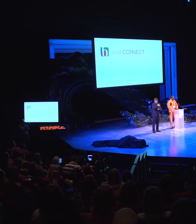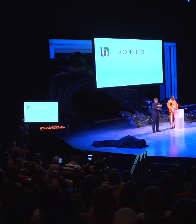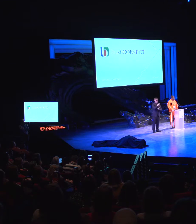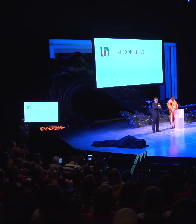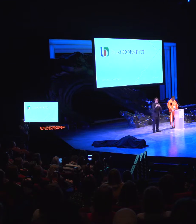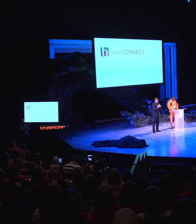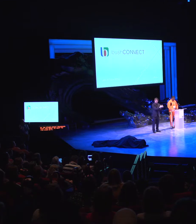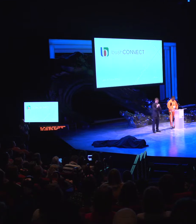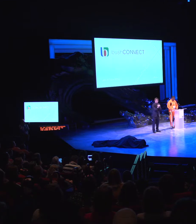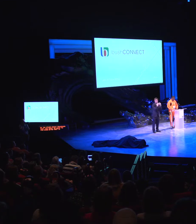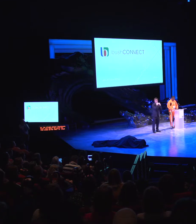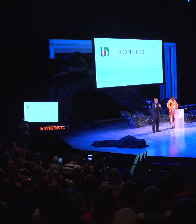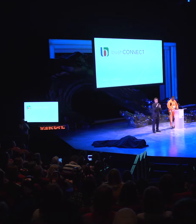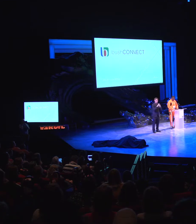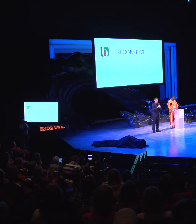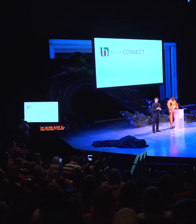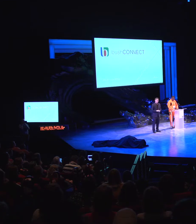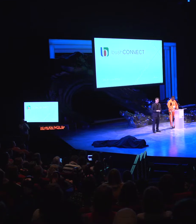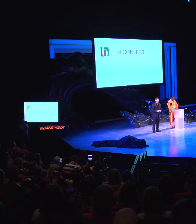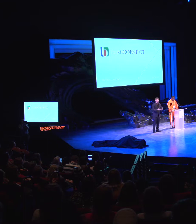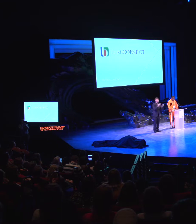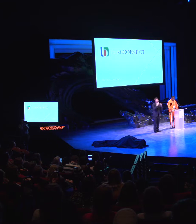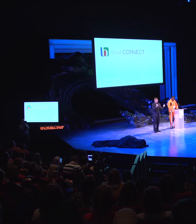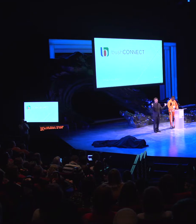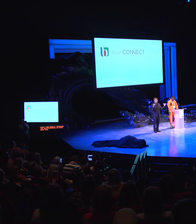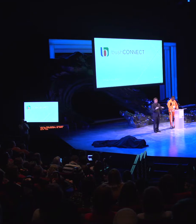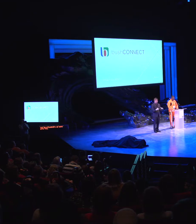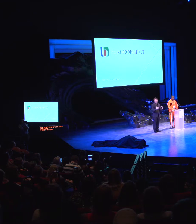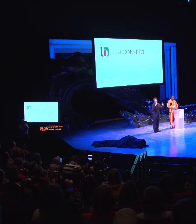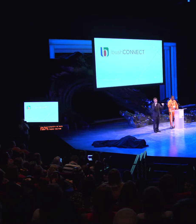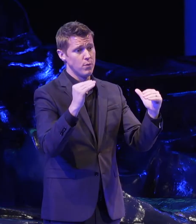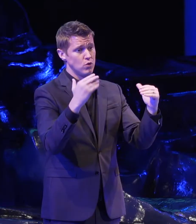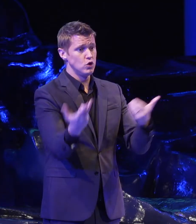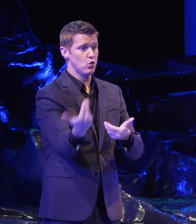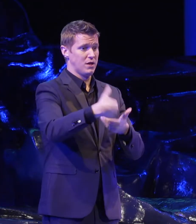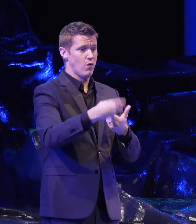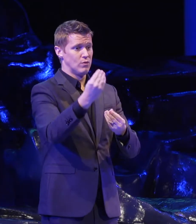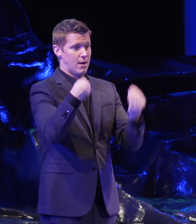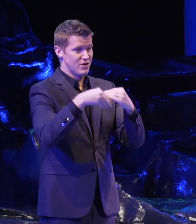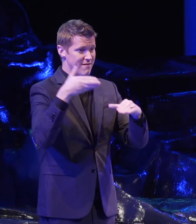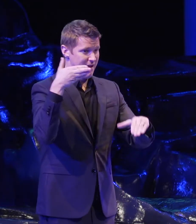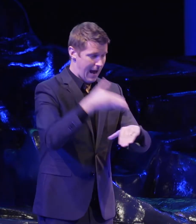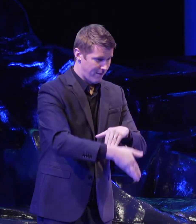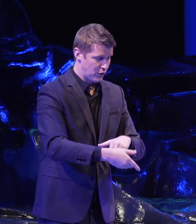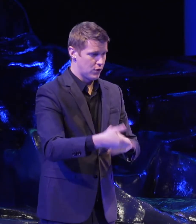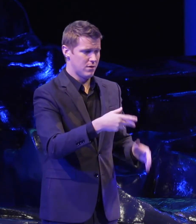treasure the relations we have with you. I want to thank you for being here, and I hope you'll join us for the reception after PaviElle performs.